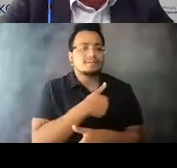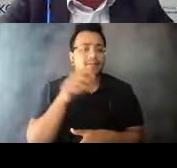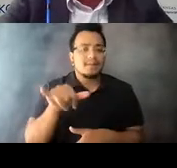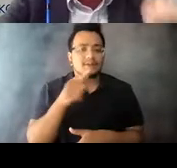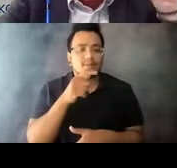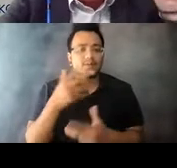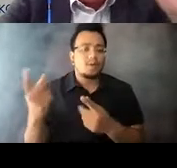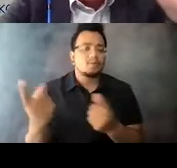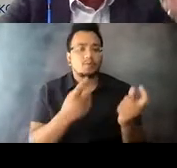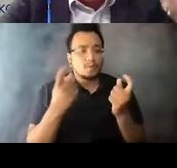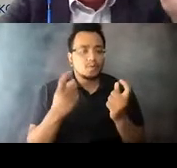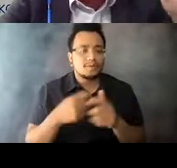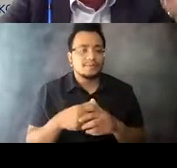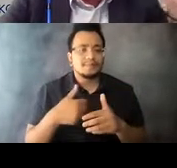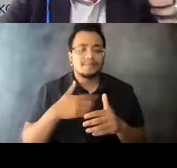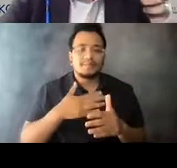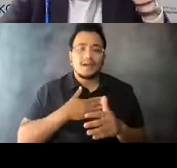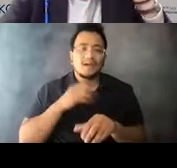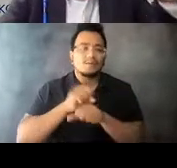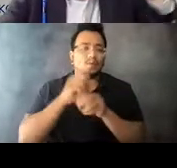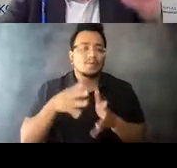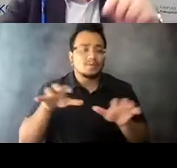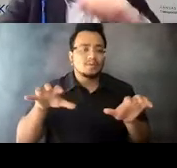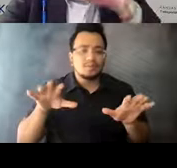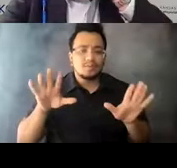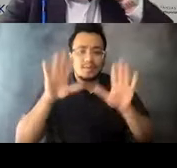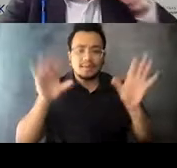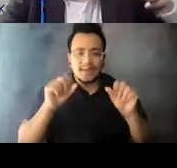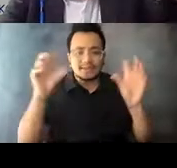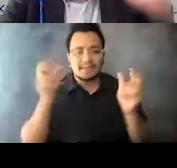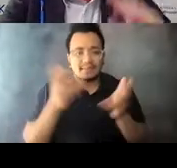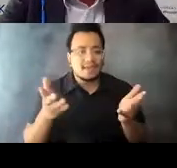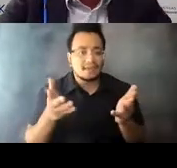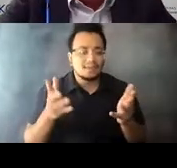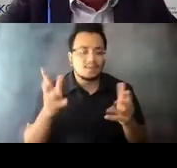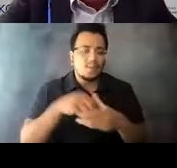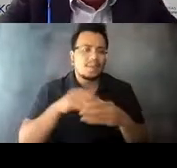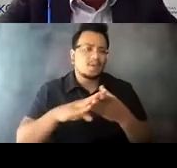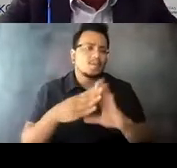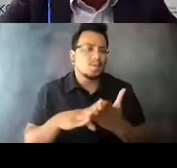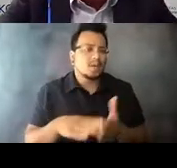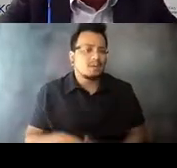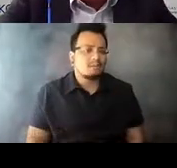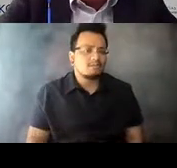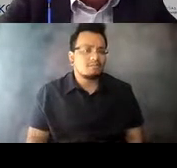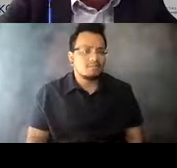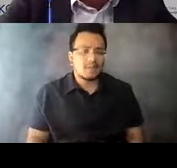15:04:02 Our folks go out every day and do amazing things in the community that are way above and beyond their job description and that's what